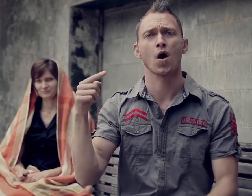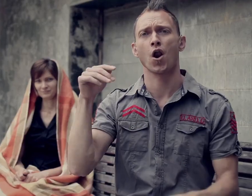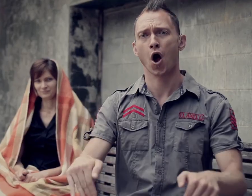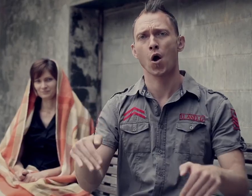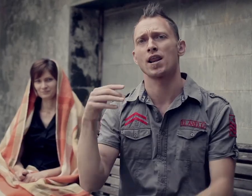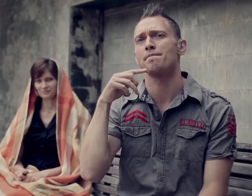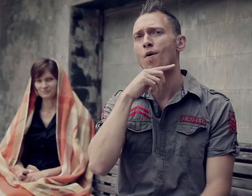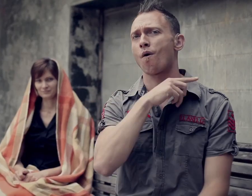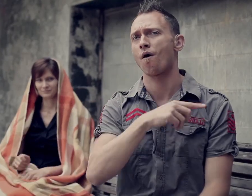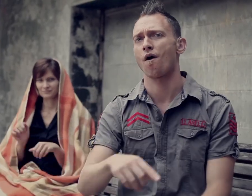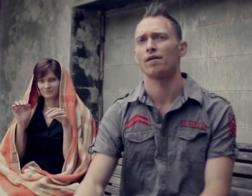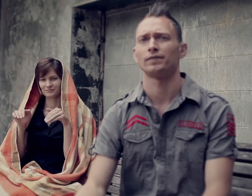Are you a lonely boy?